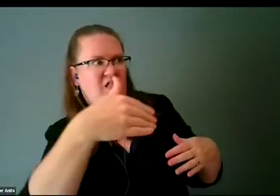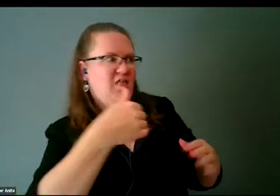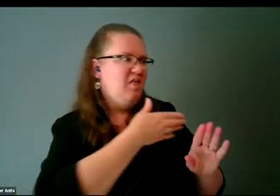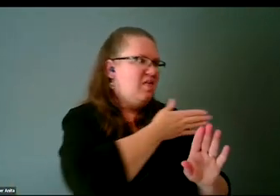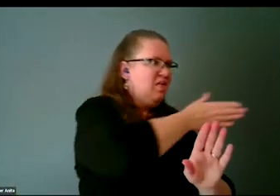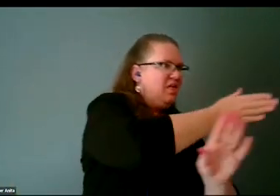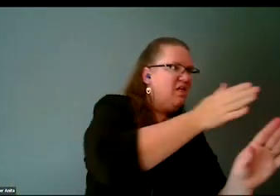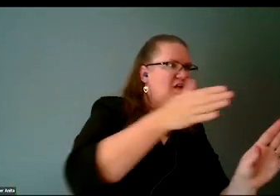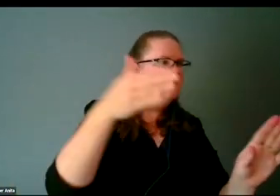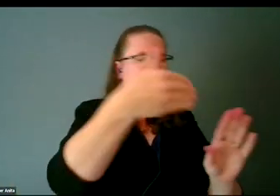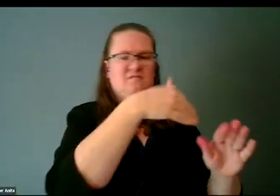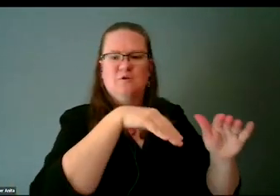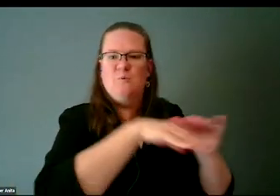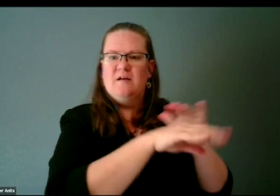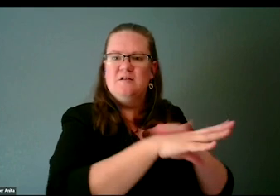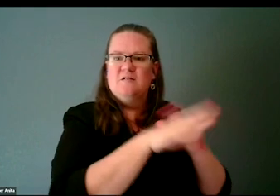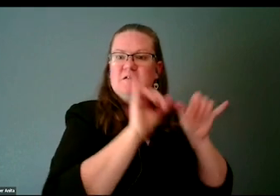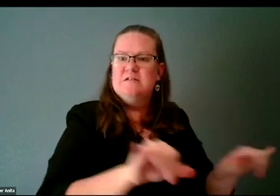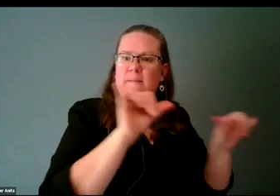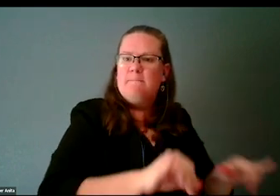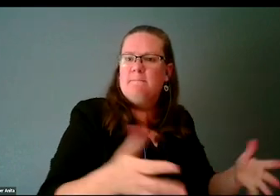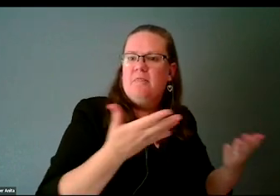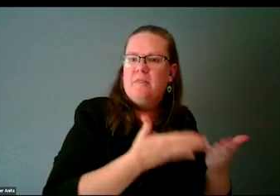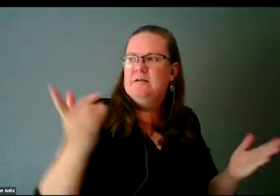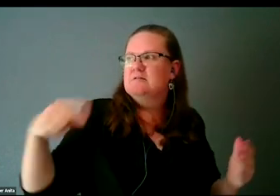the same things as folks without that condition.